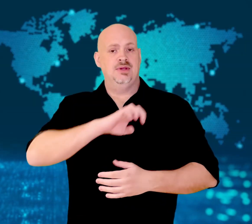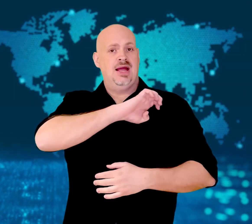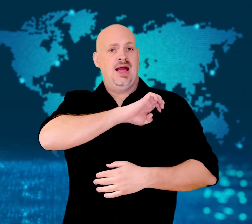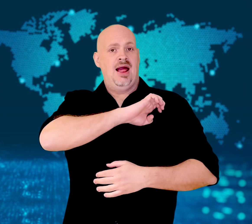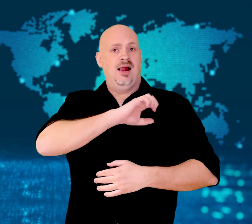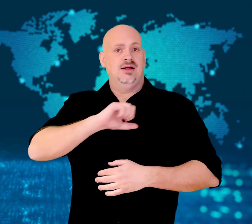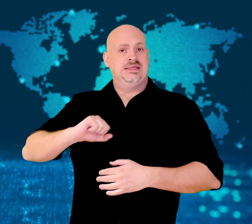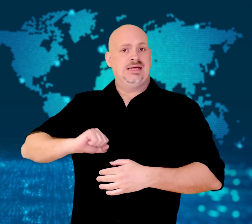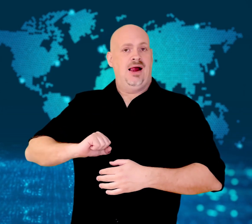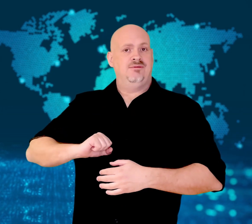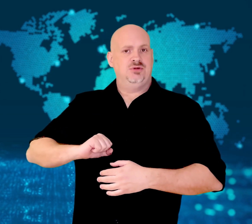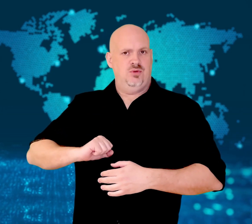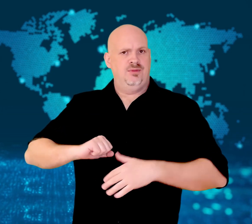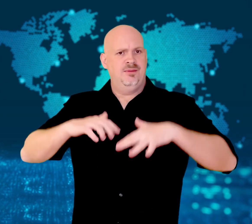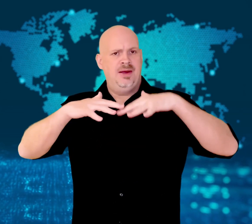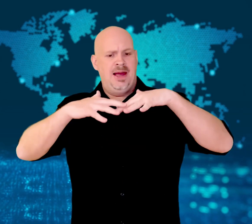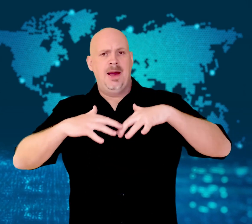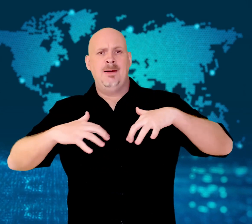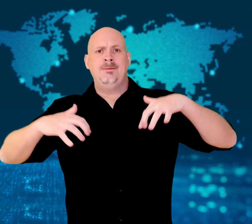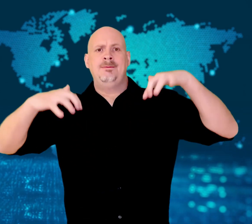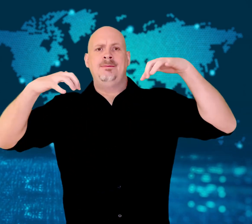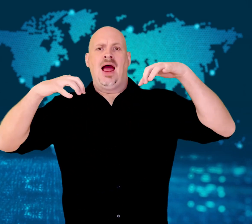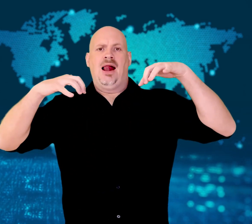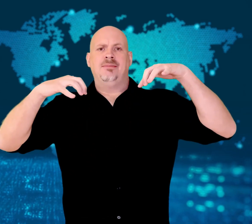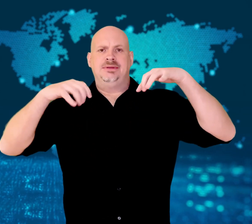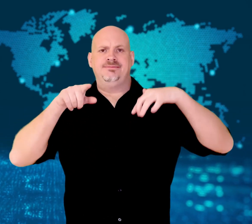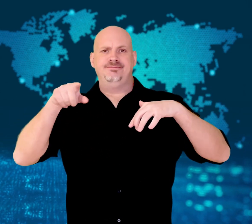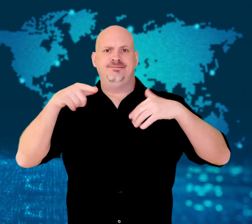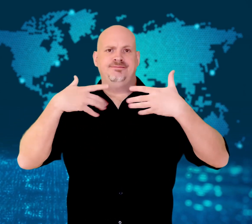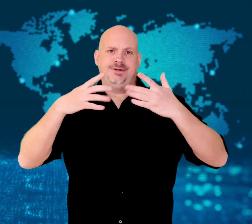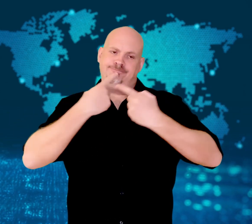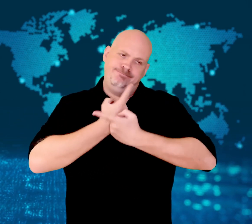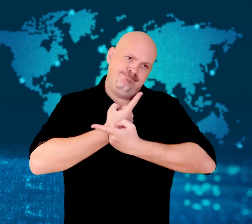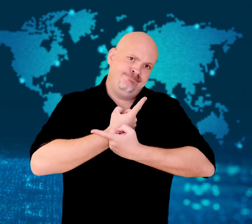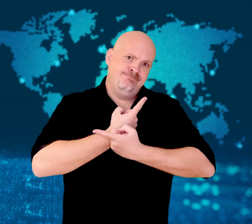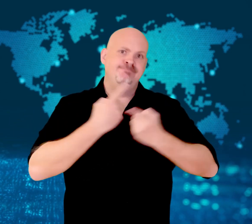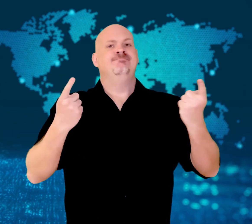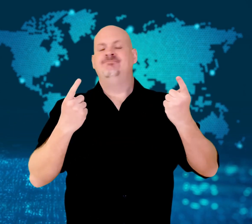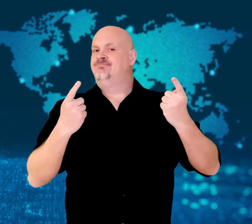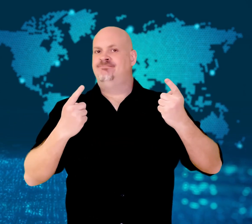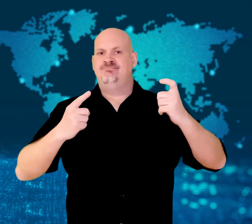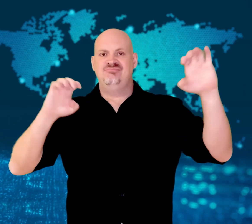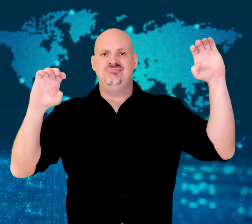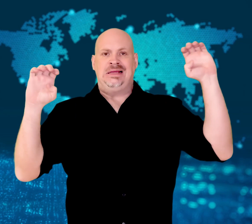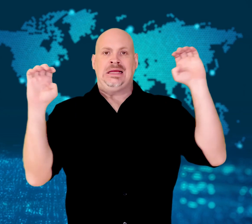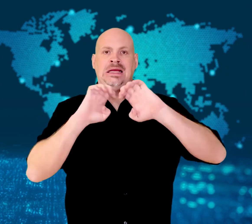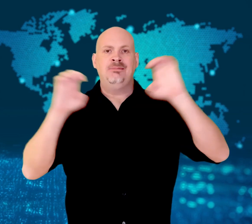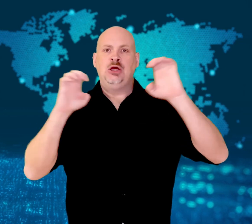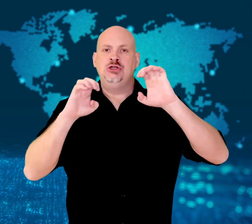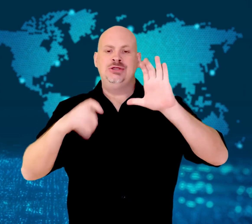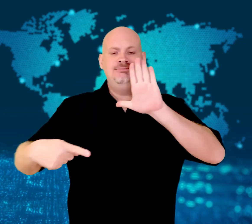[Gavin]: El Salvador's Parliament called for a state of emergency